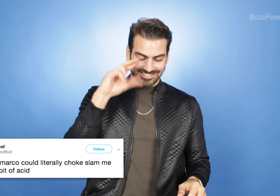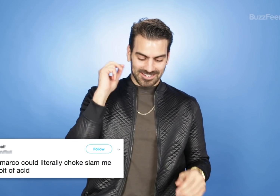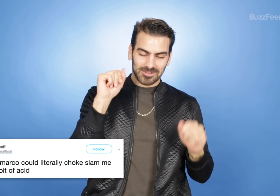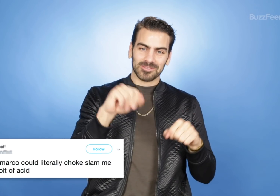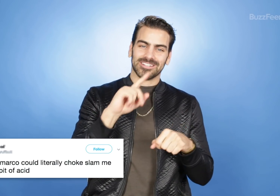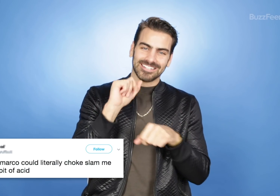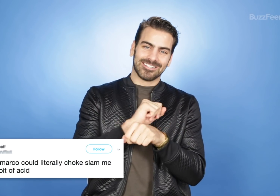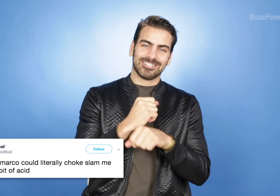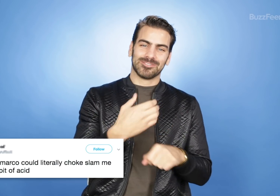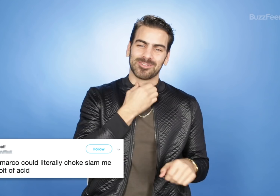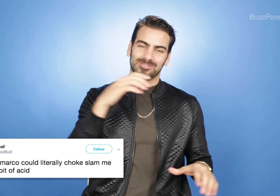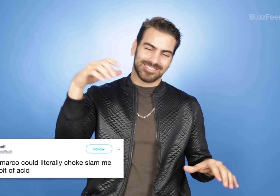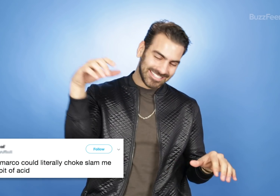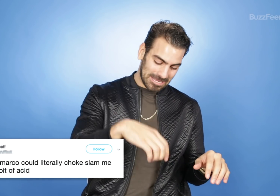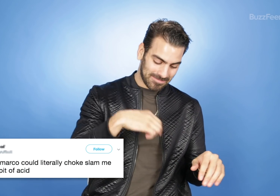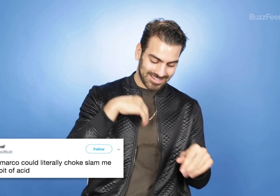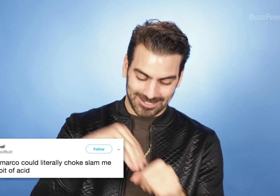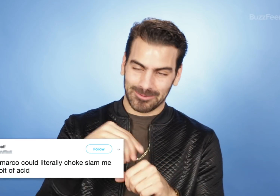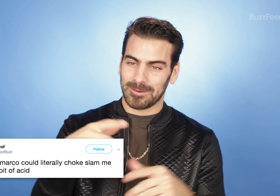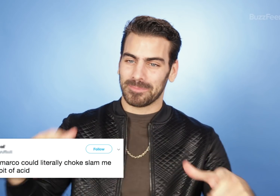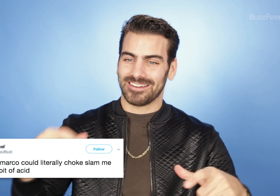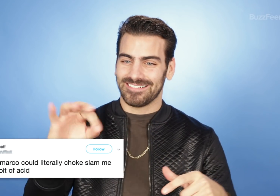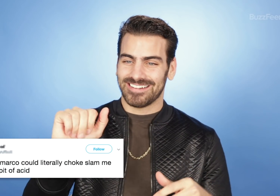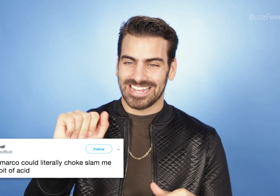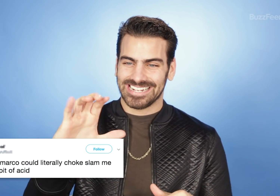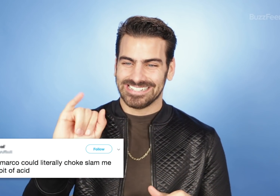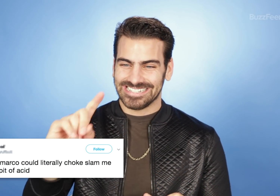Nyle DiMarco could literally chokeslam me into a pit of acid.